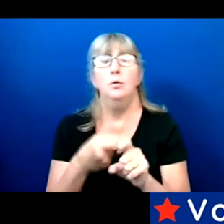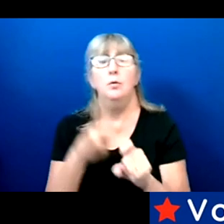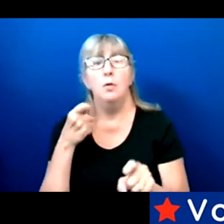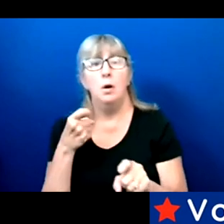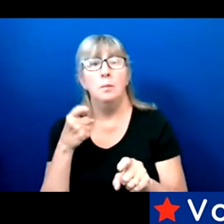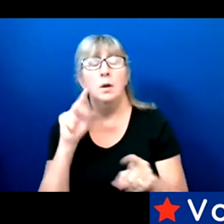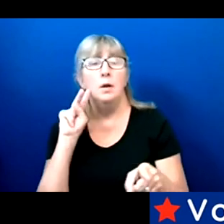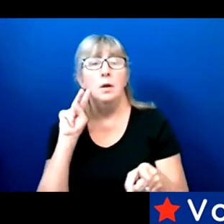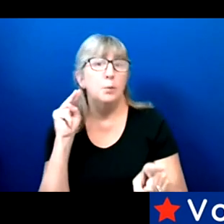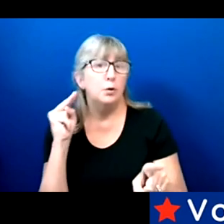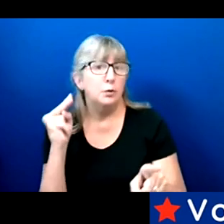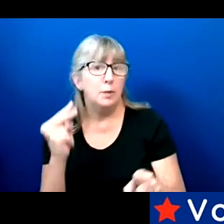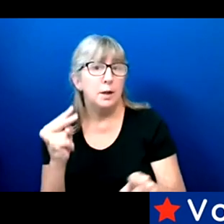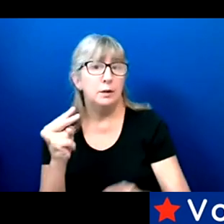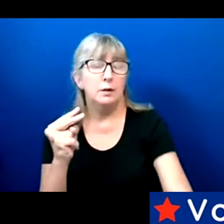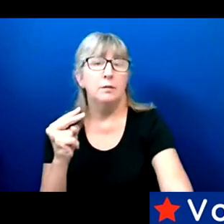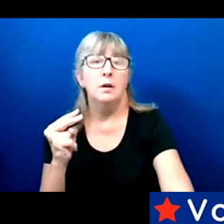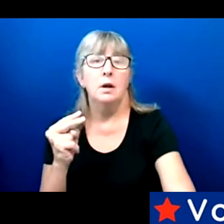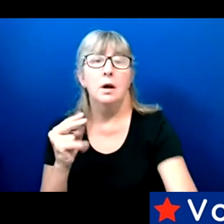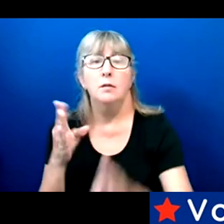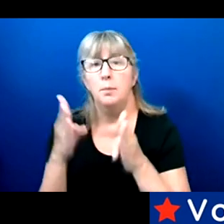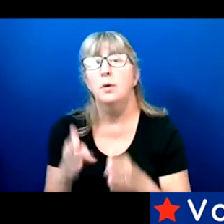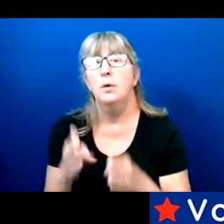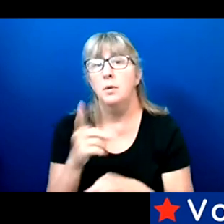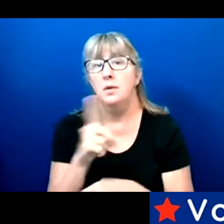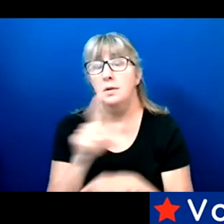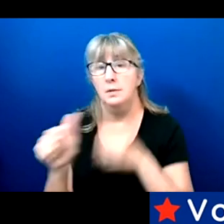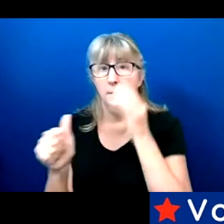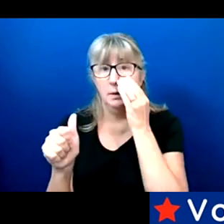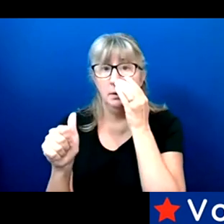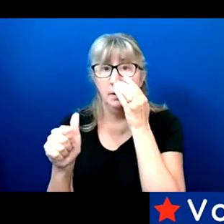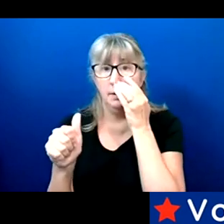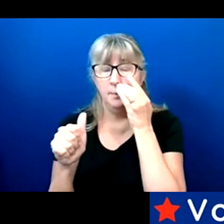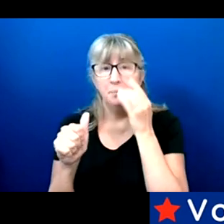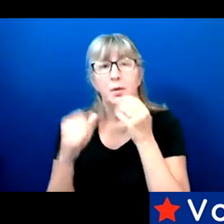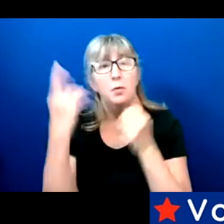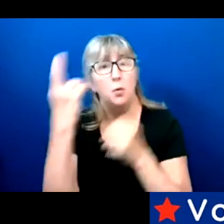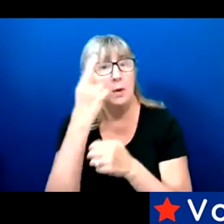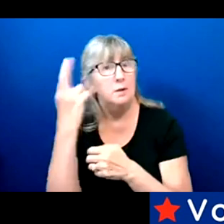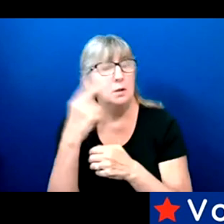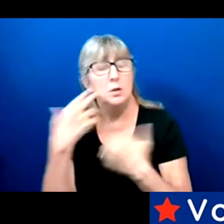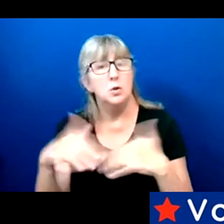of a person with a disability why this is so deeply important.